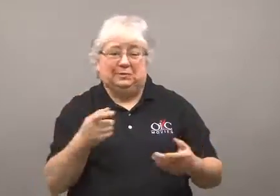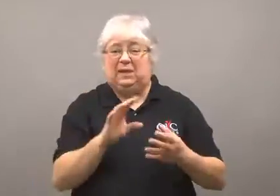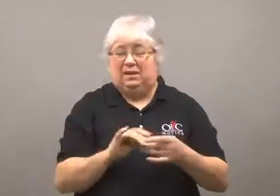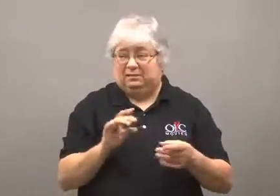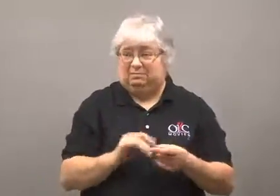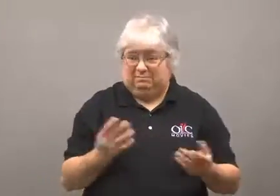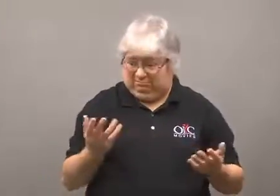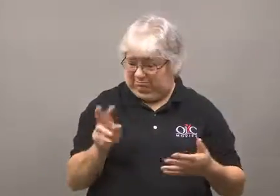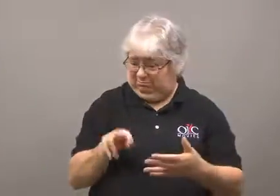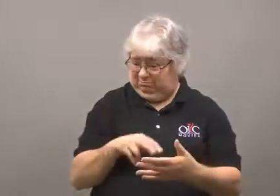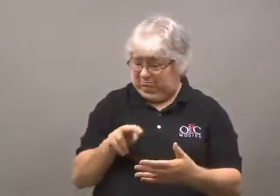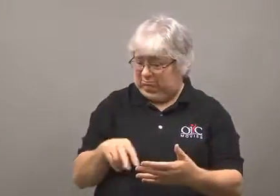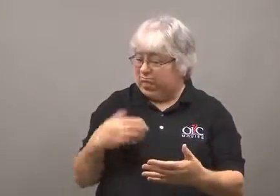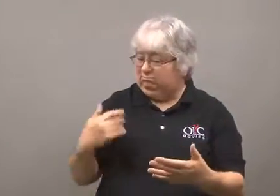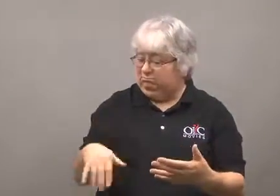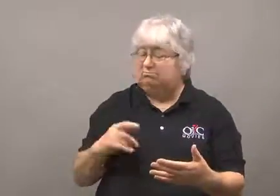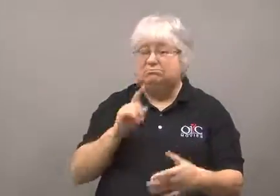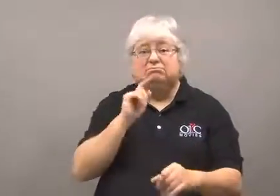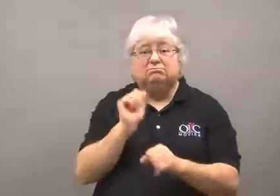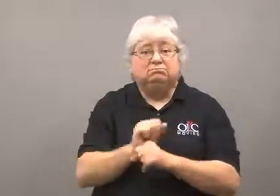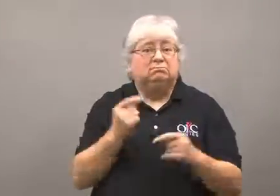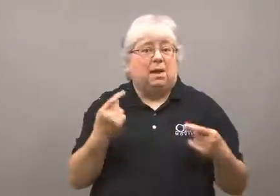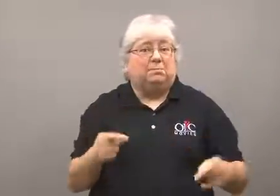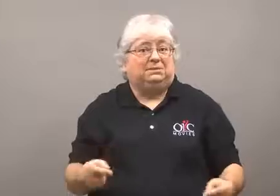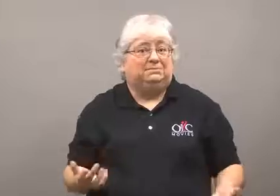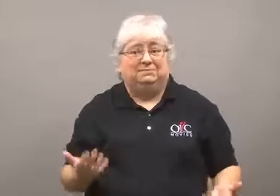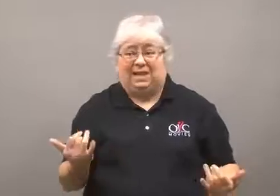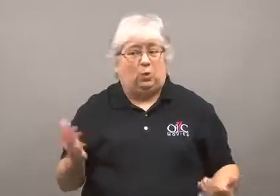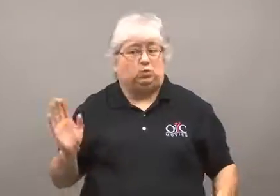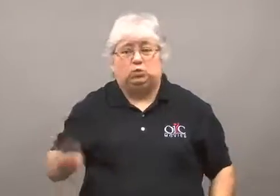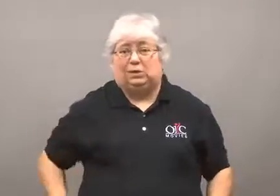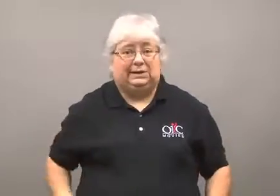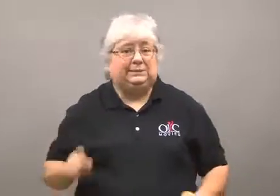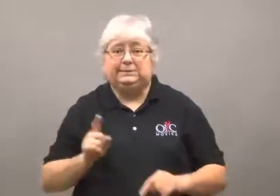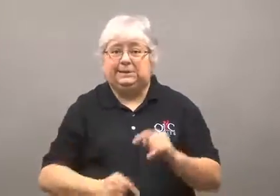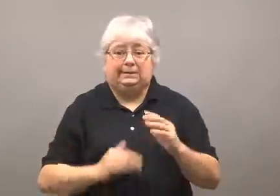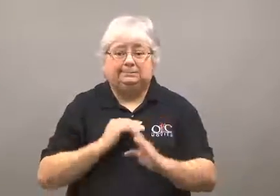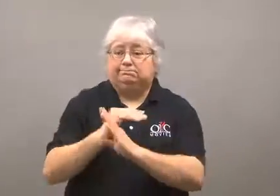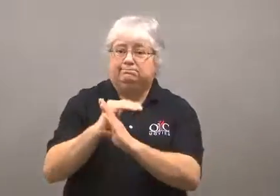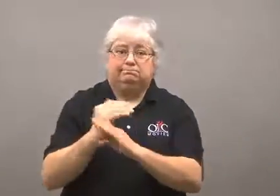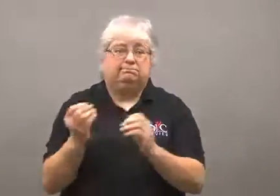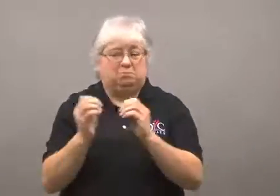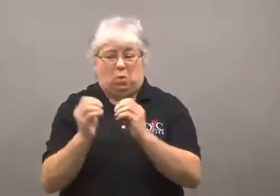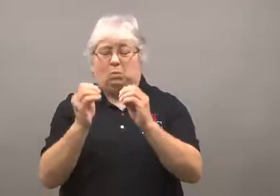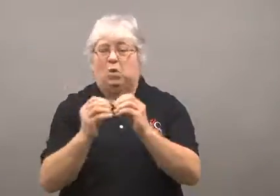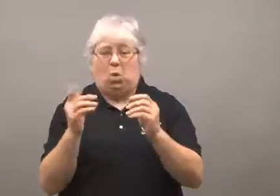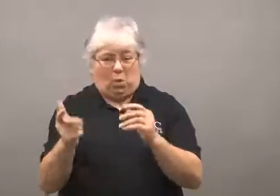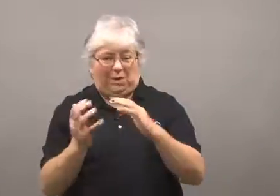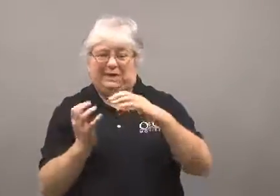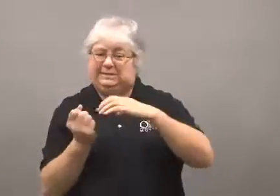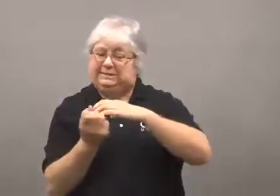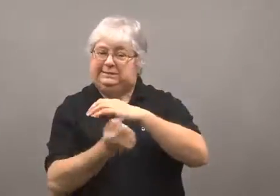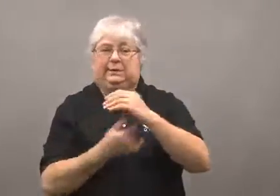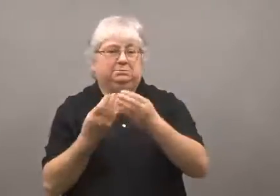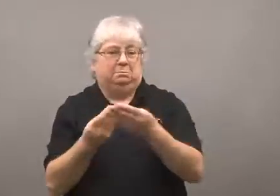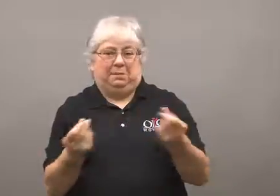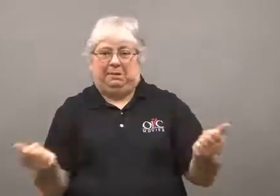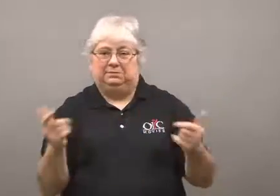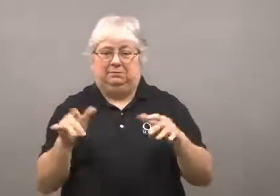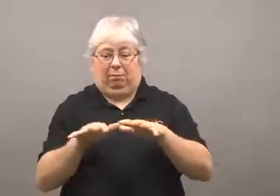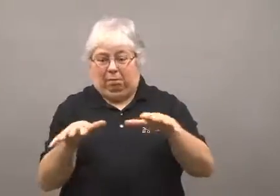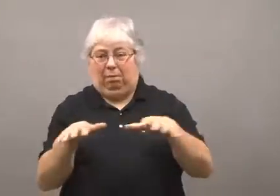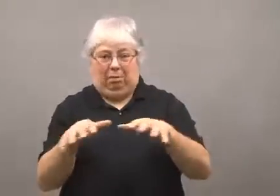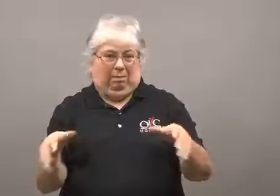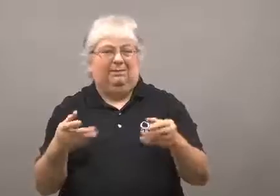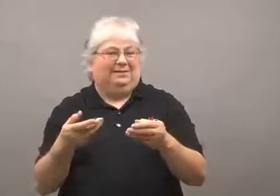After reading the studies, he said it was really happening.